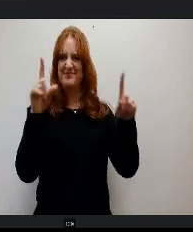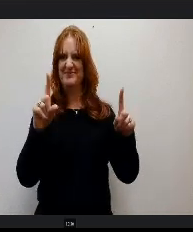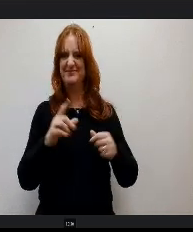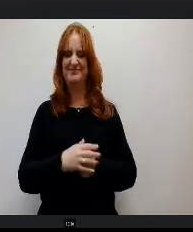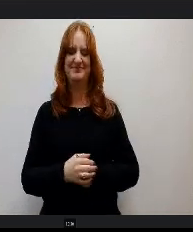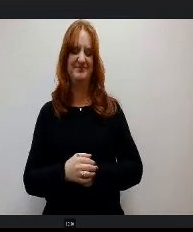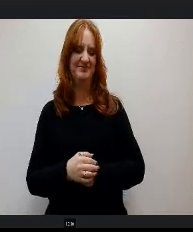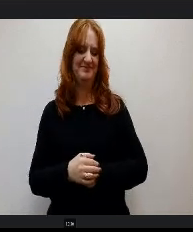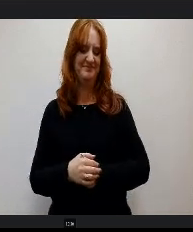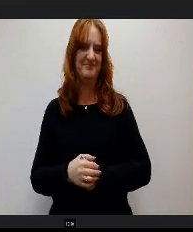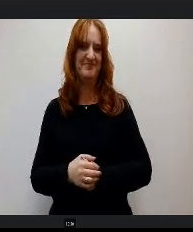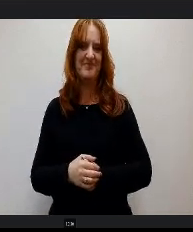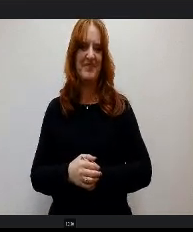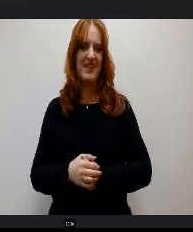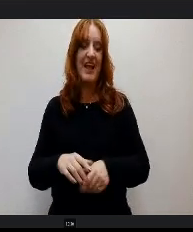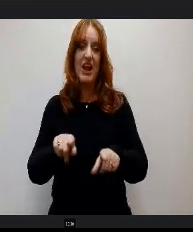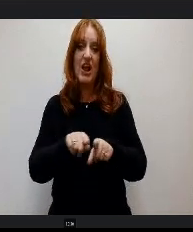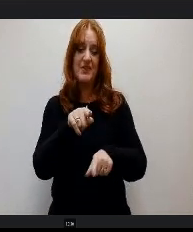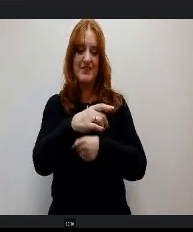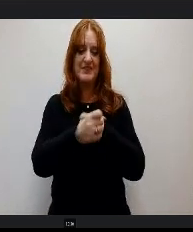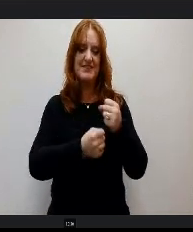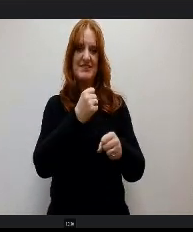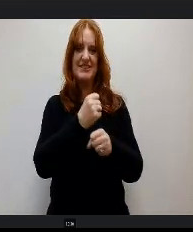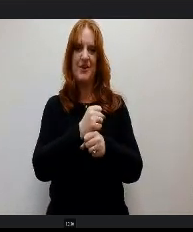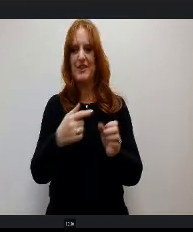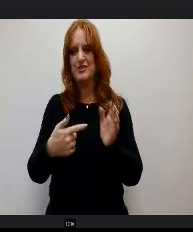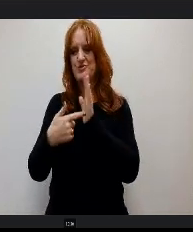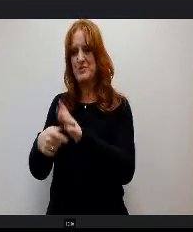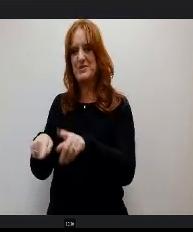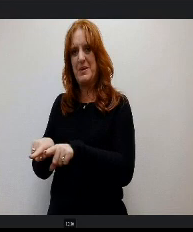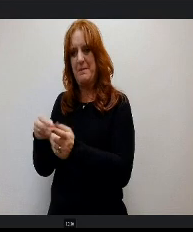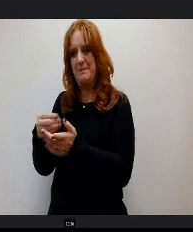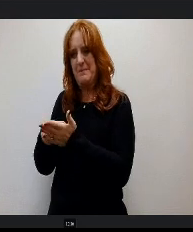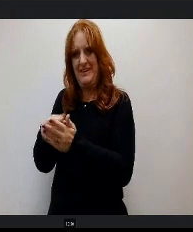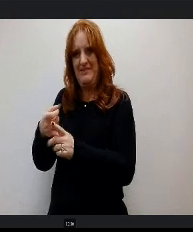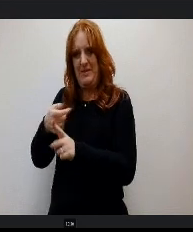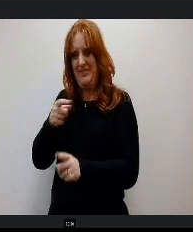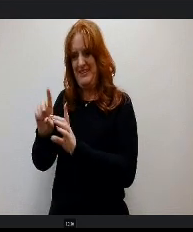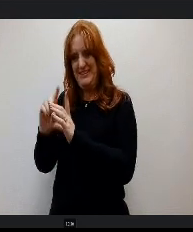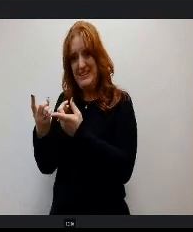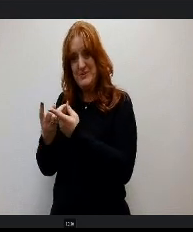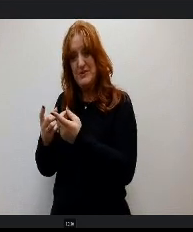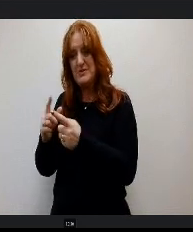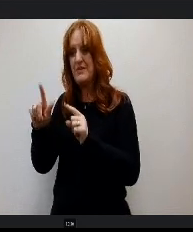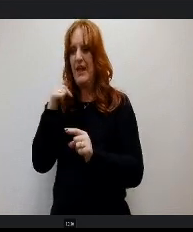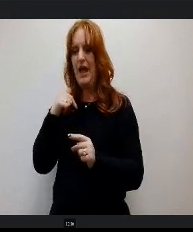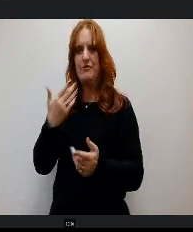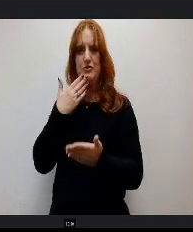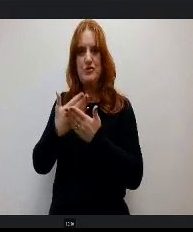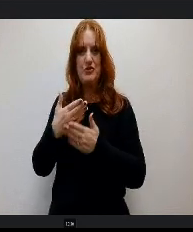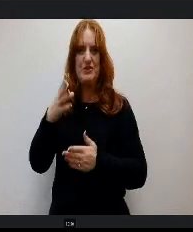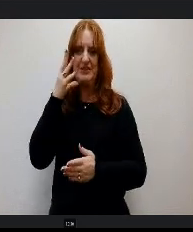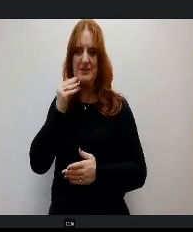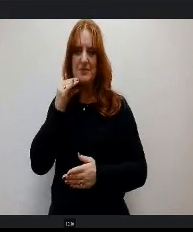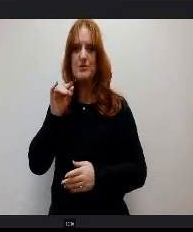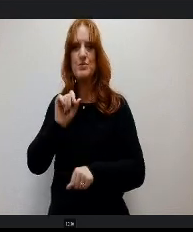mission beyond that this year. And this points to the money that's provided by the district. They had such a great experience. We worked with their 8th grade science teacher and in the